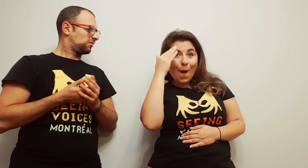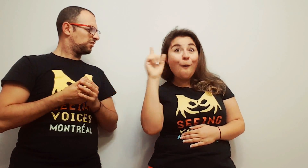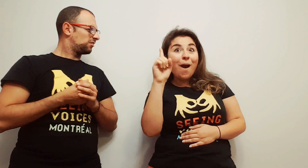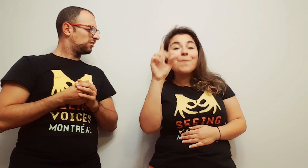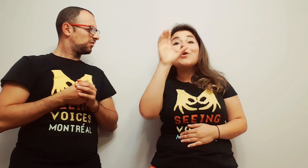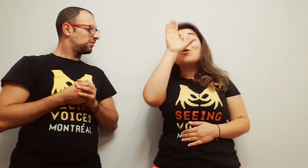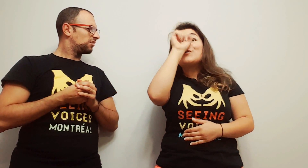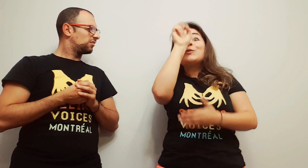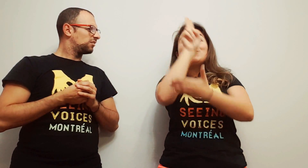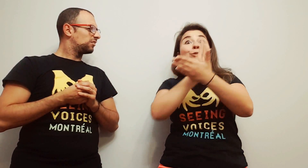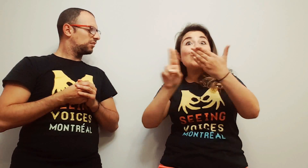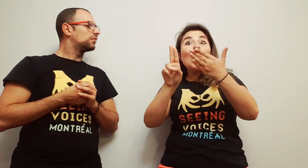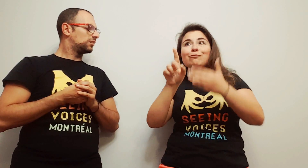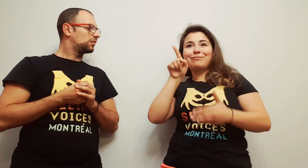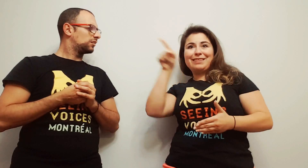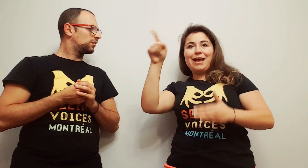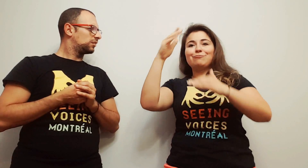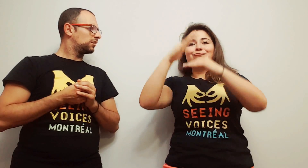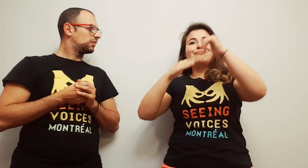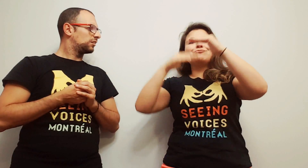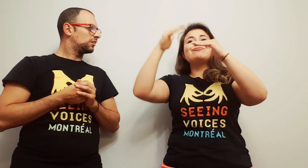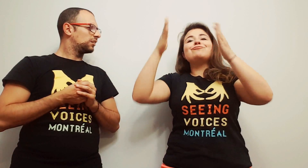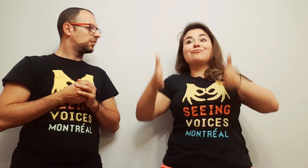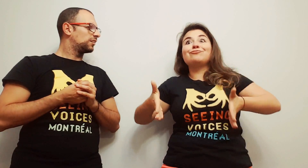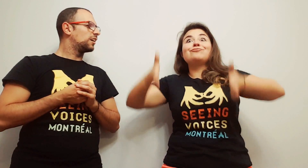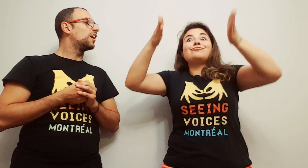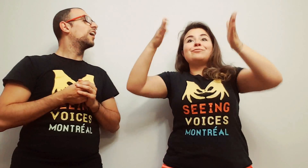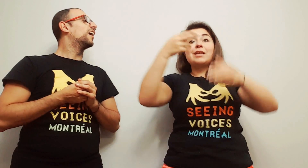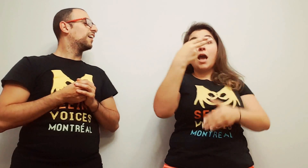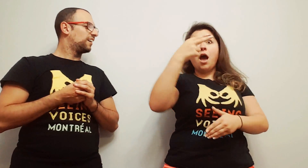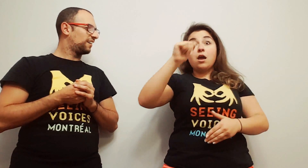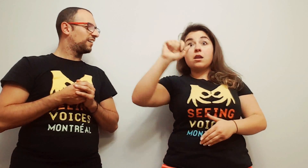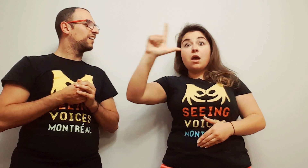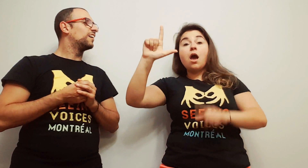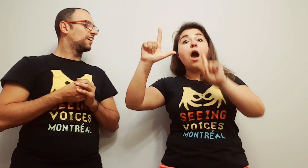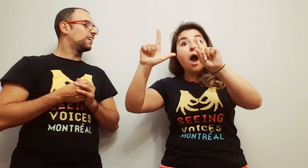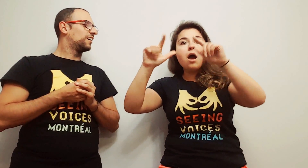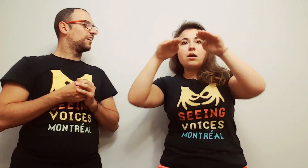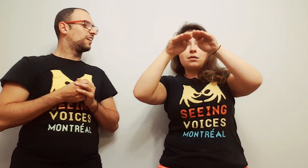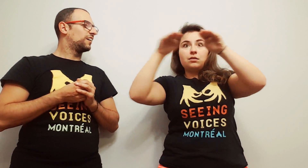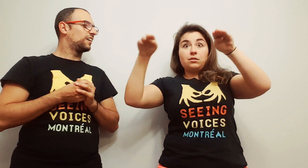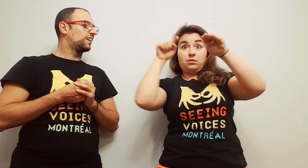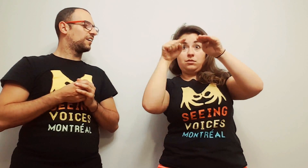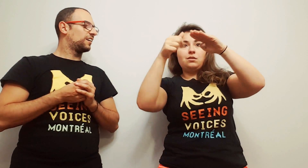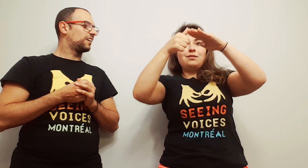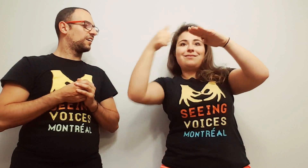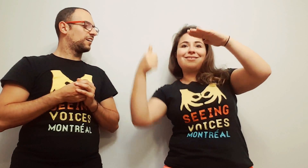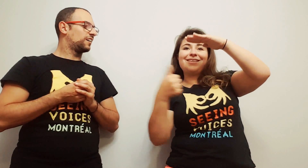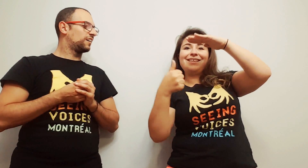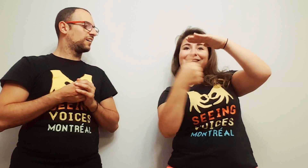It's right in the basement of the Concordia University "Hall Building".